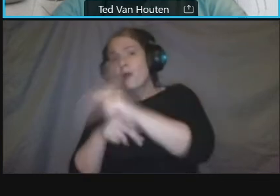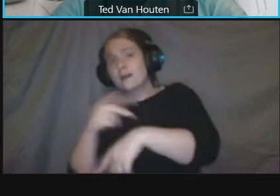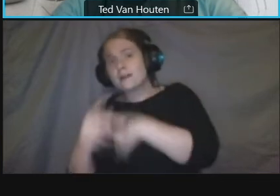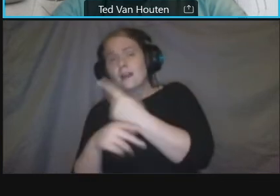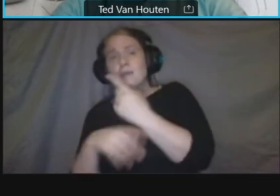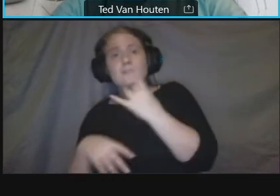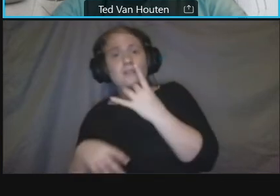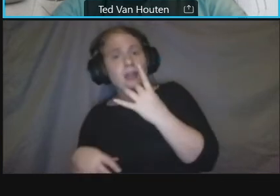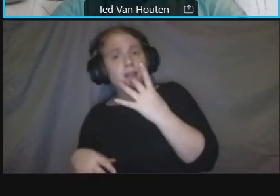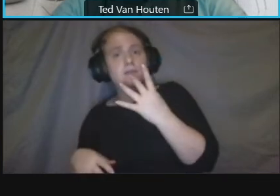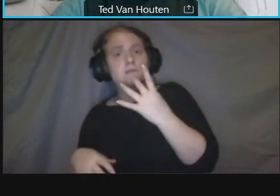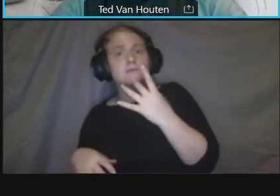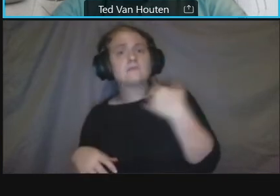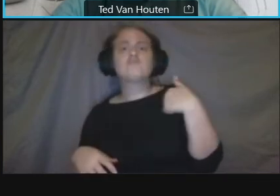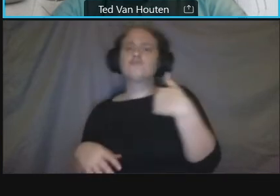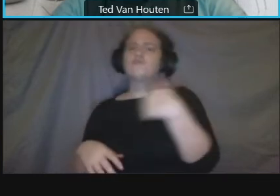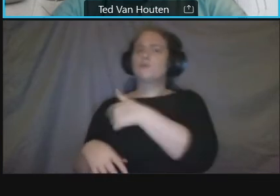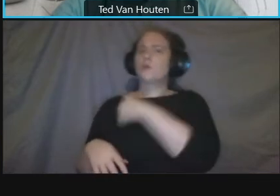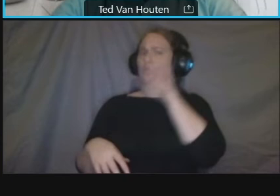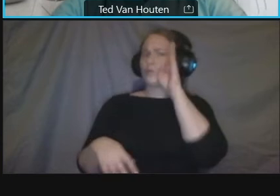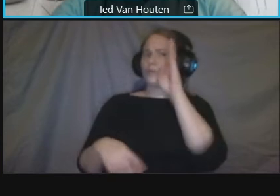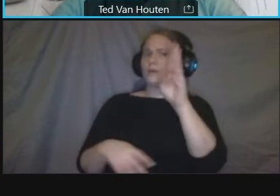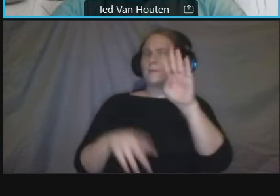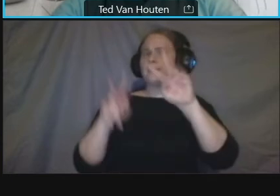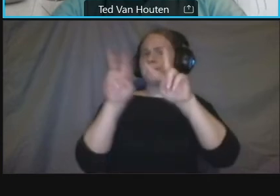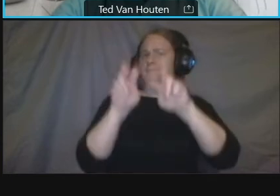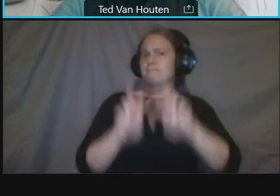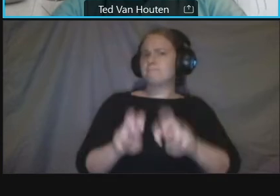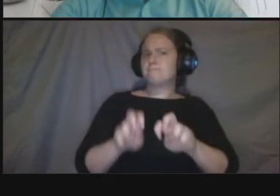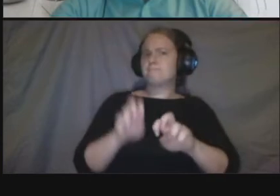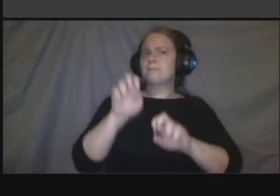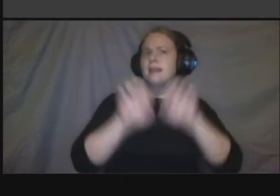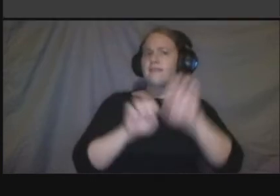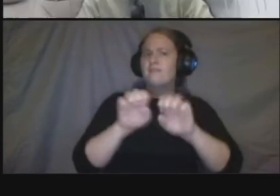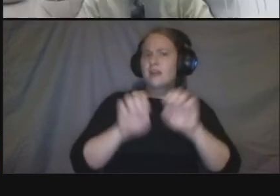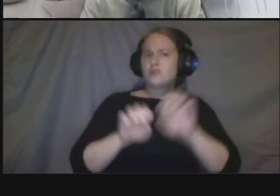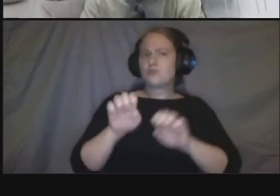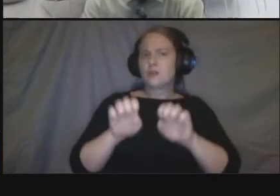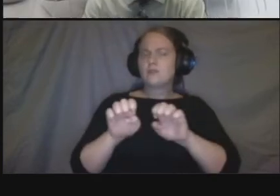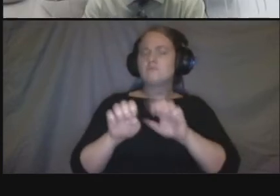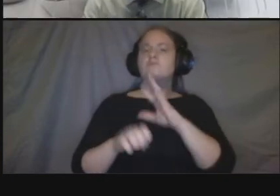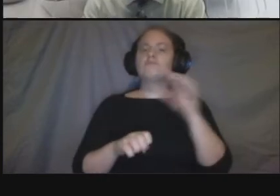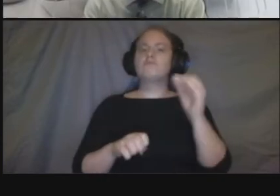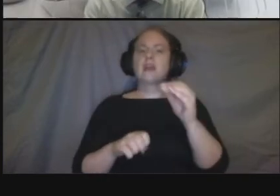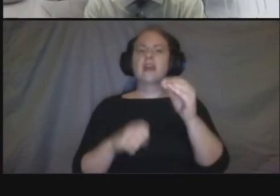we'll see what we can do ted if i can add to that i mean to know this there's a lot of mixed uses in